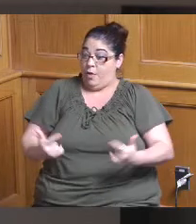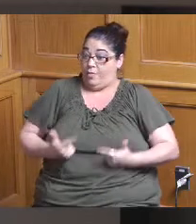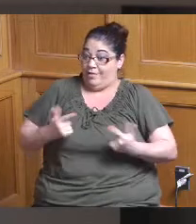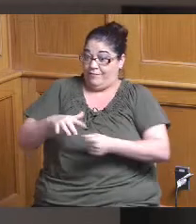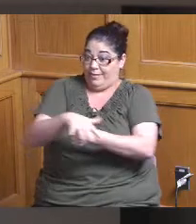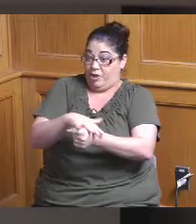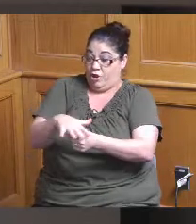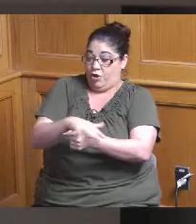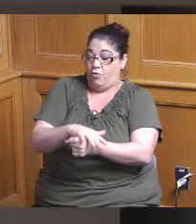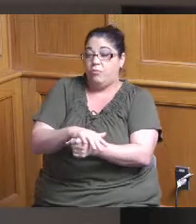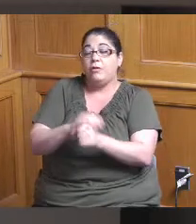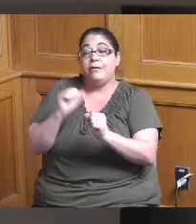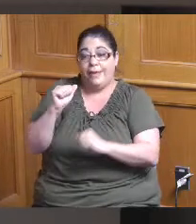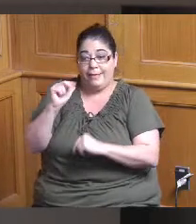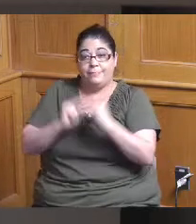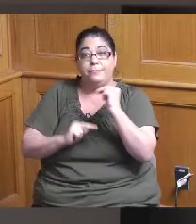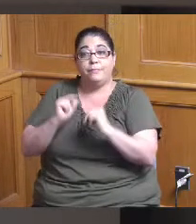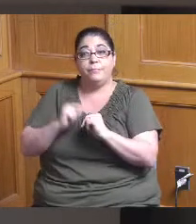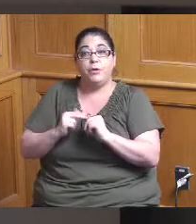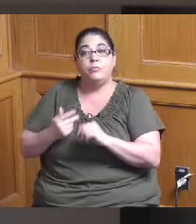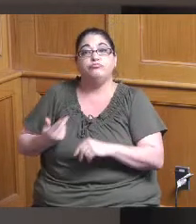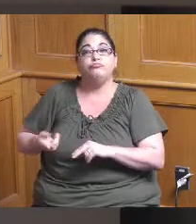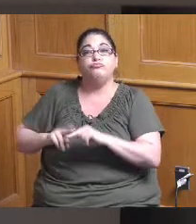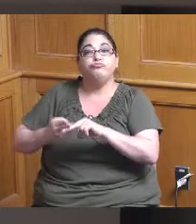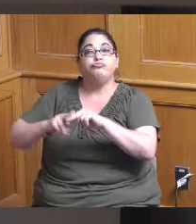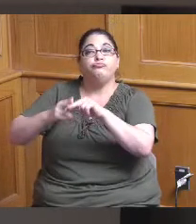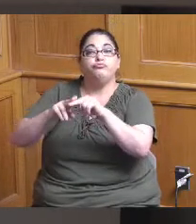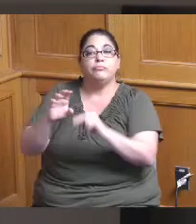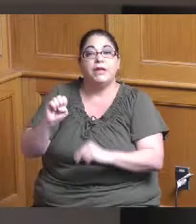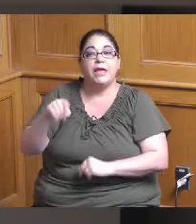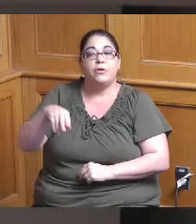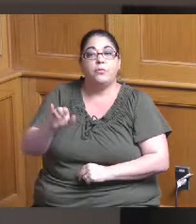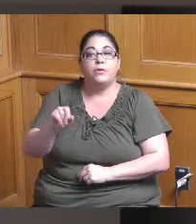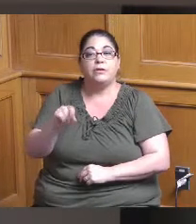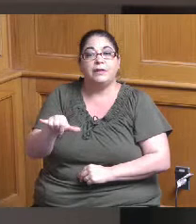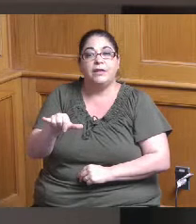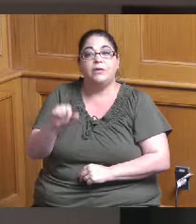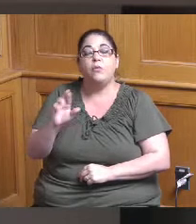the the option to build equity as part of the project or what happens in other cases they're